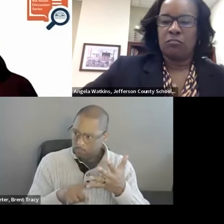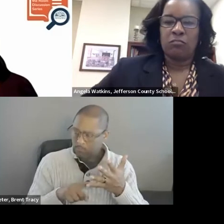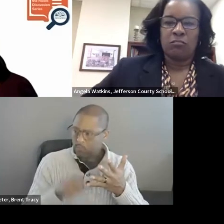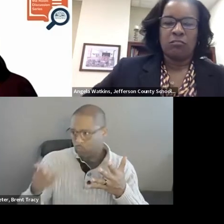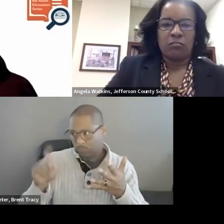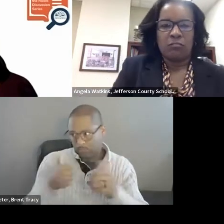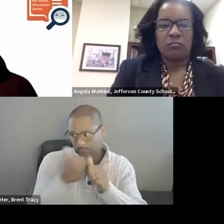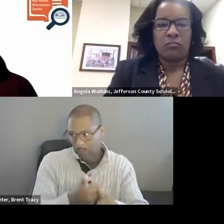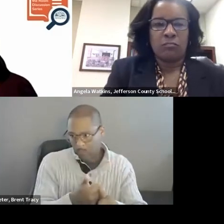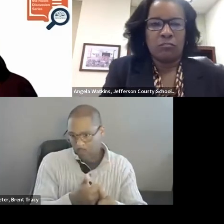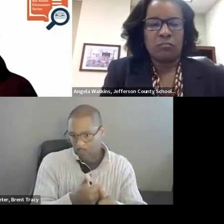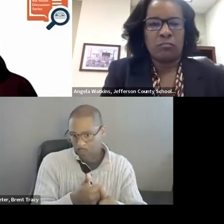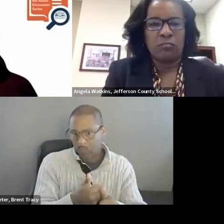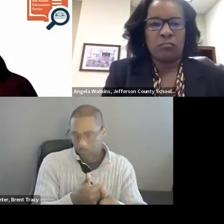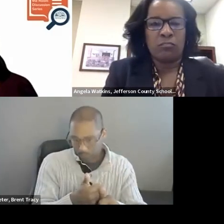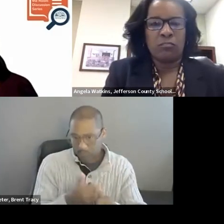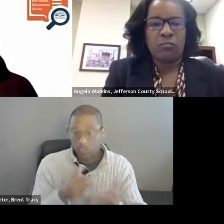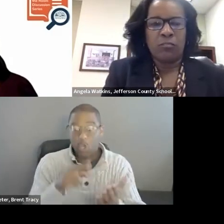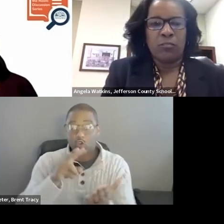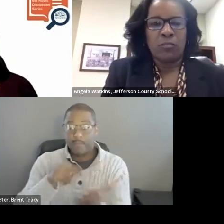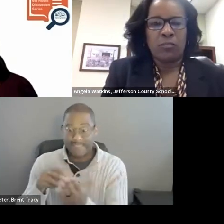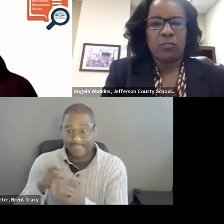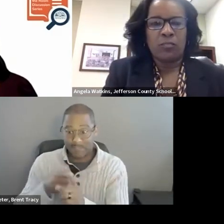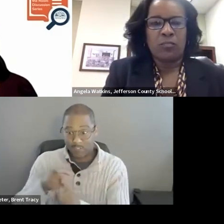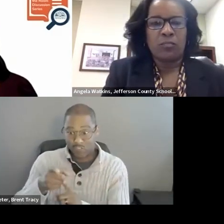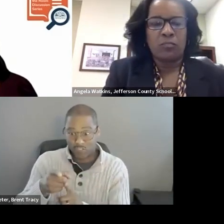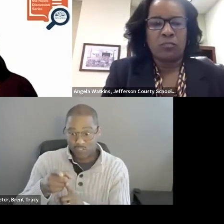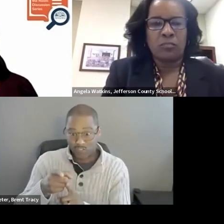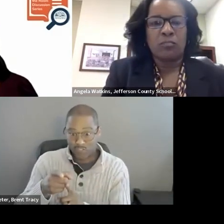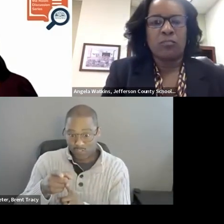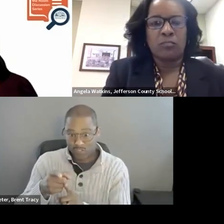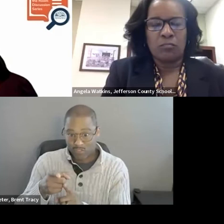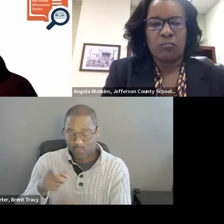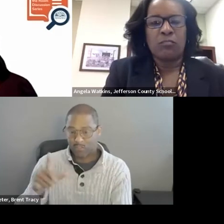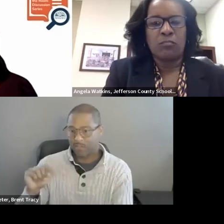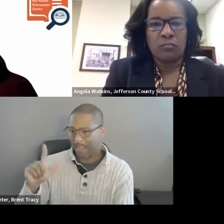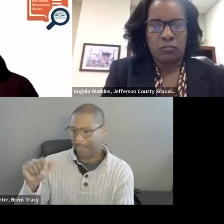A Reading Specialist is what we call them in Alabama. They are support.